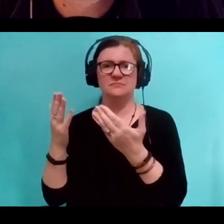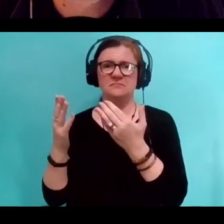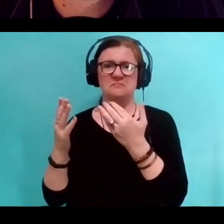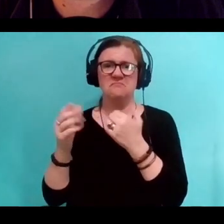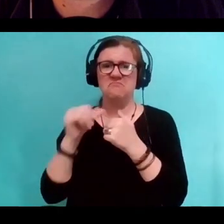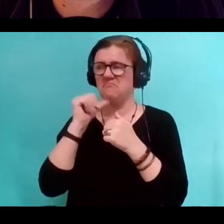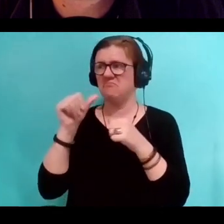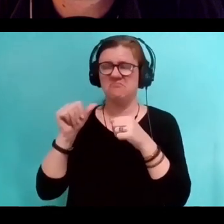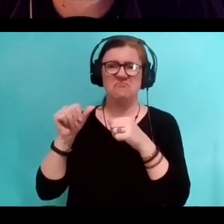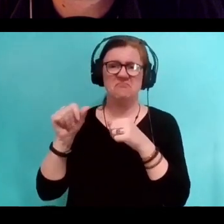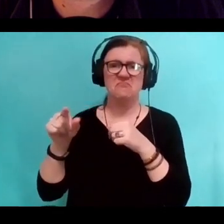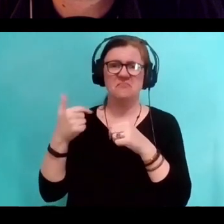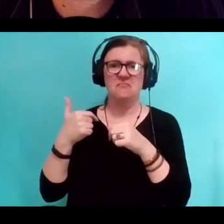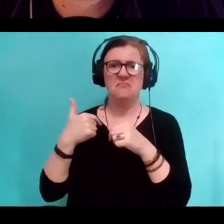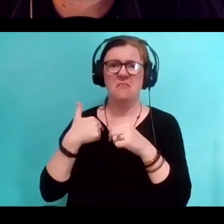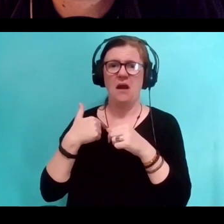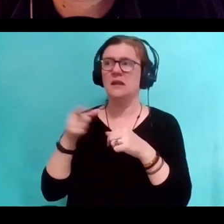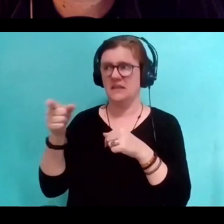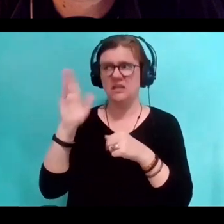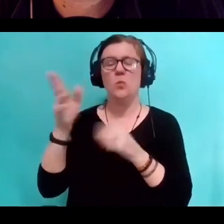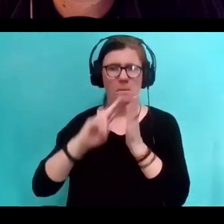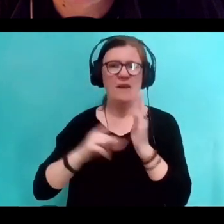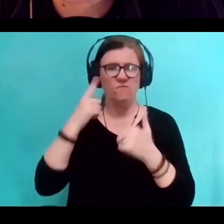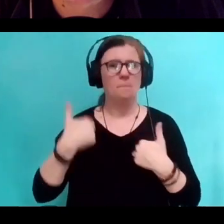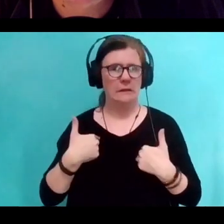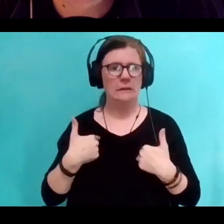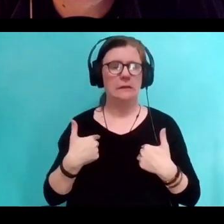I'm gonna go sit for Tim because I believe so deeply.